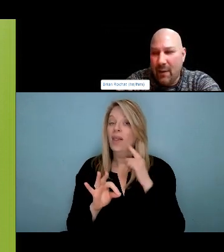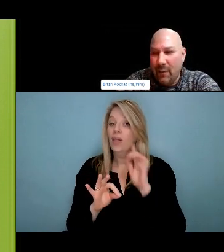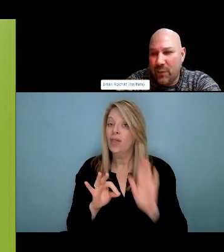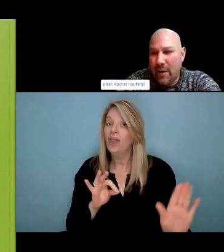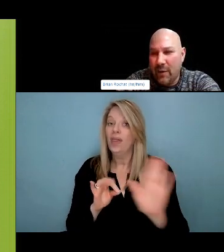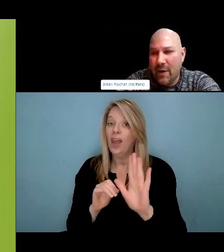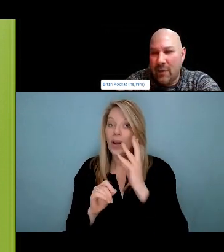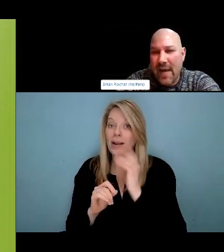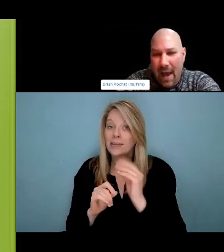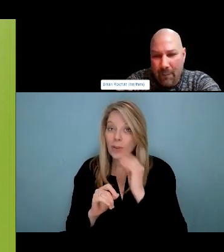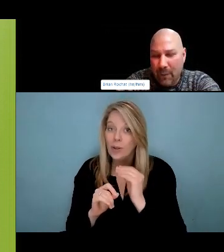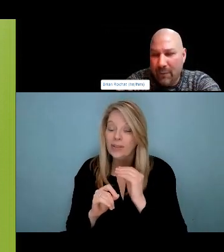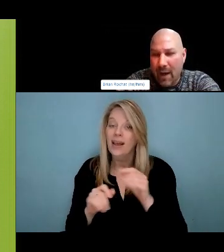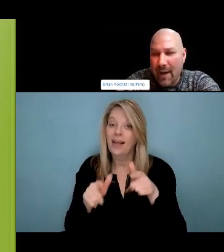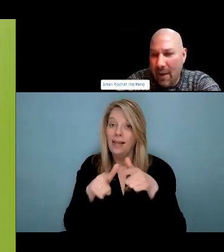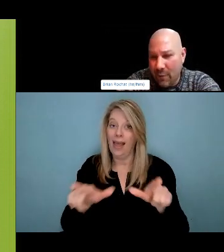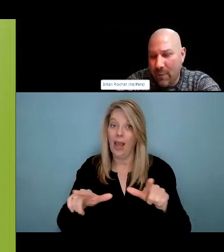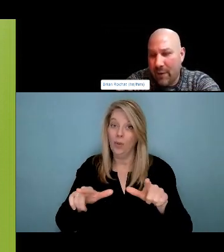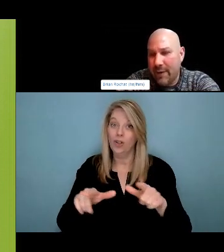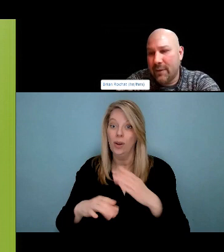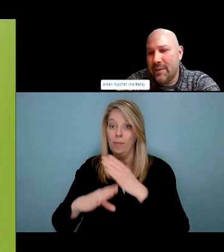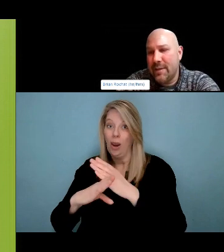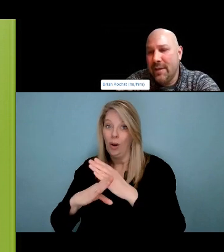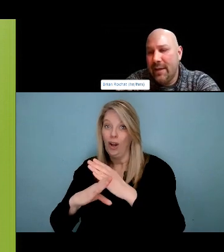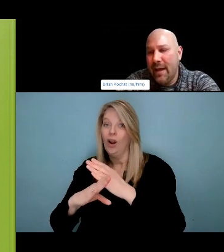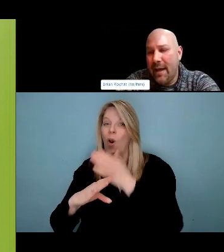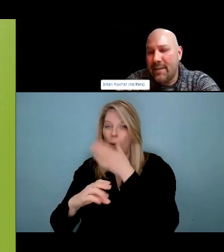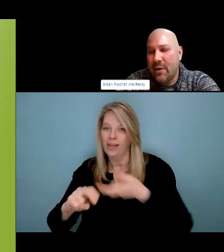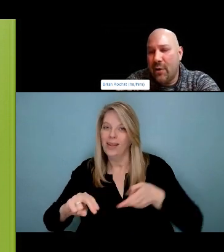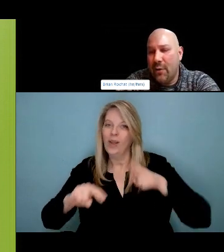and we need. I think we need a safe injection site. That